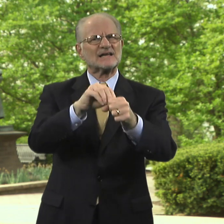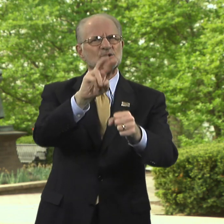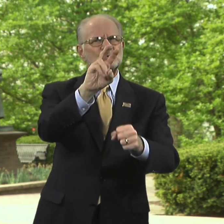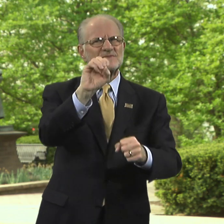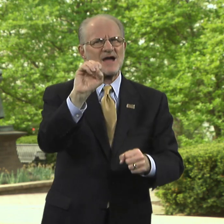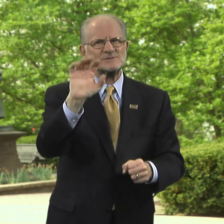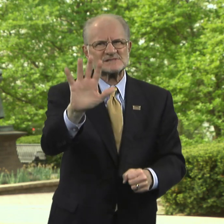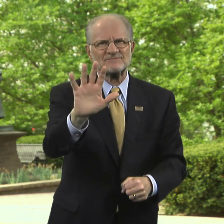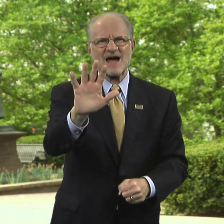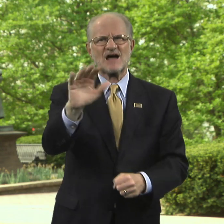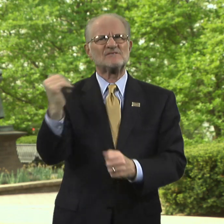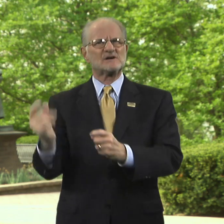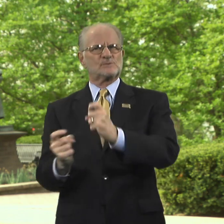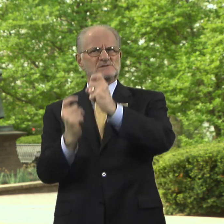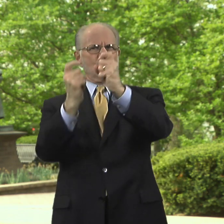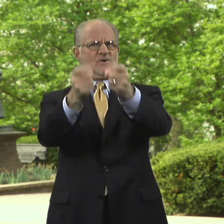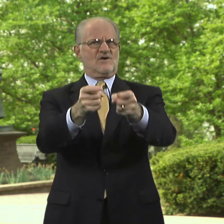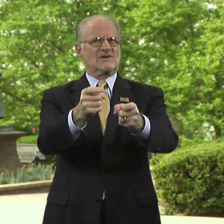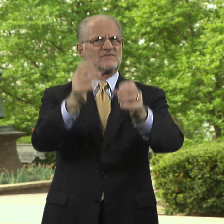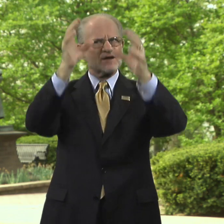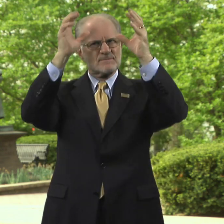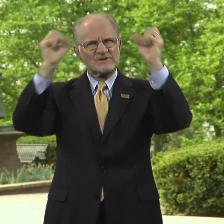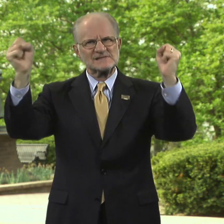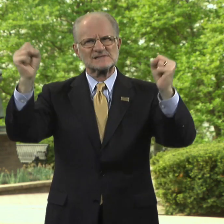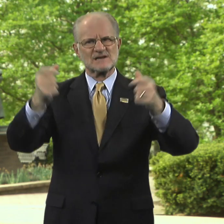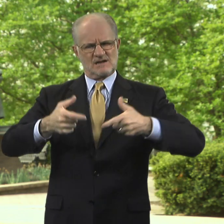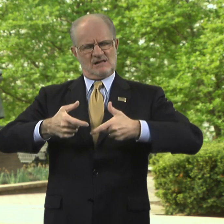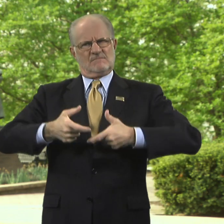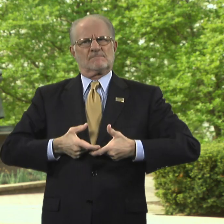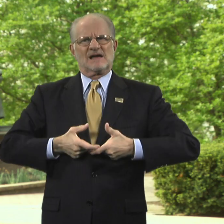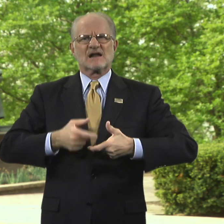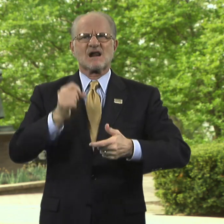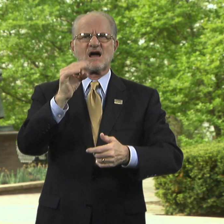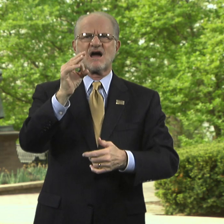In 2005, he was awarded the Presidential Medal of Freedom